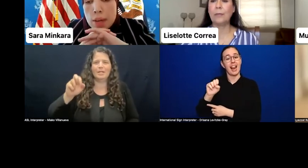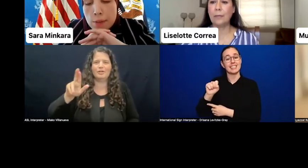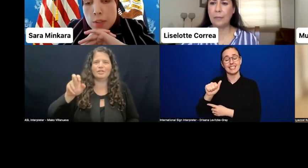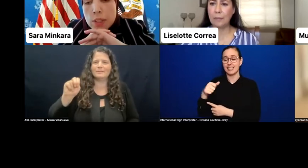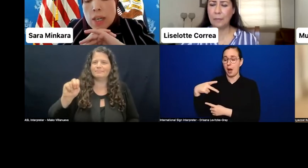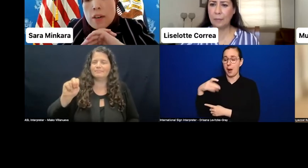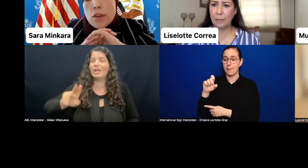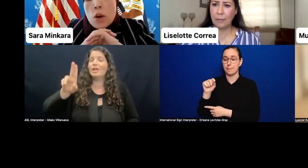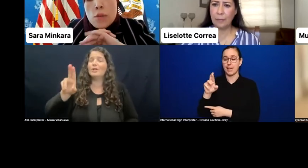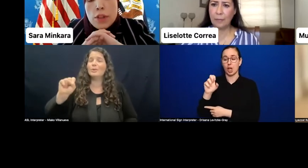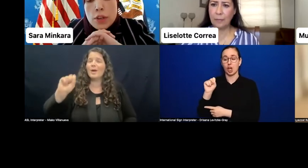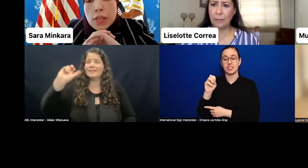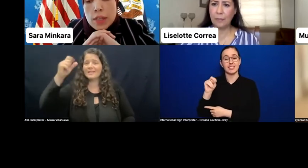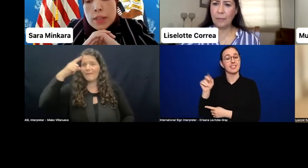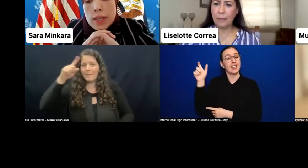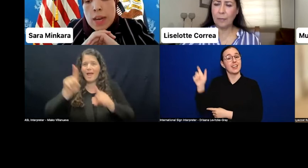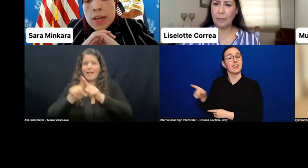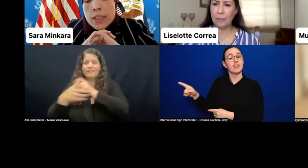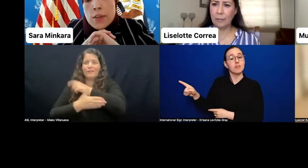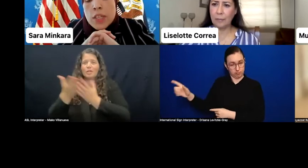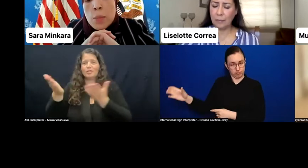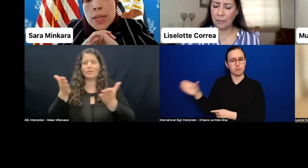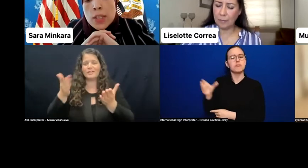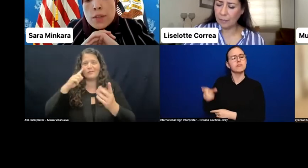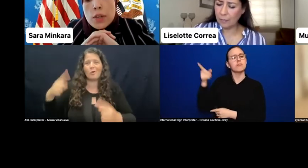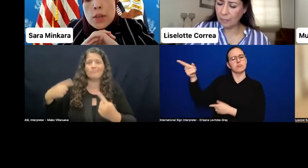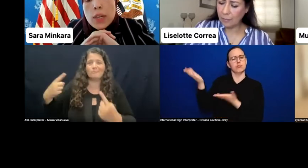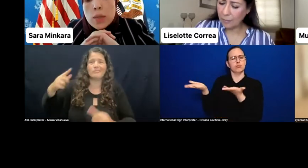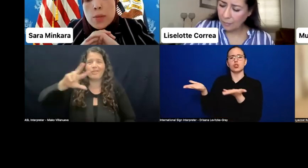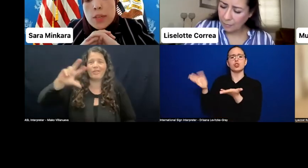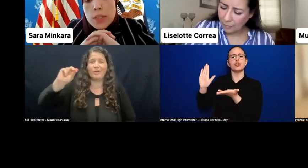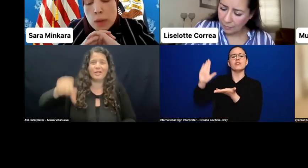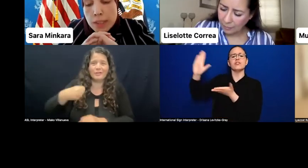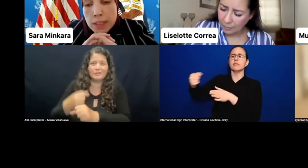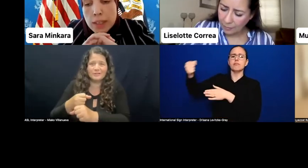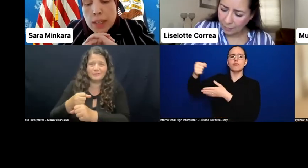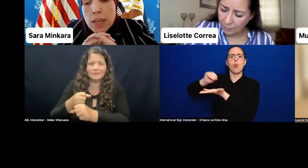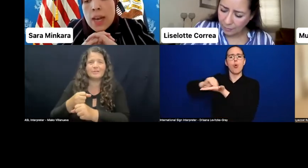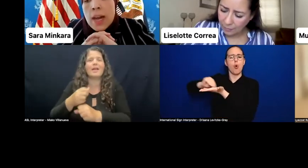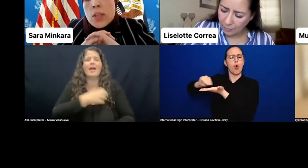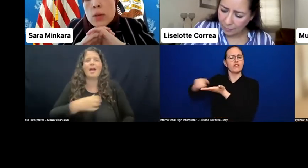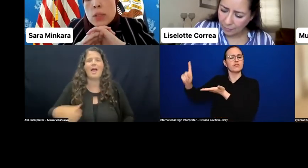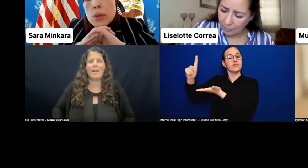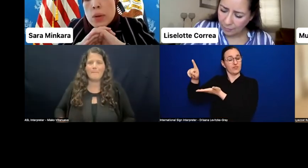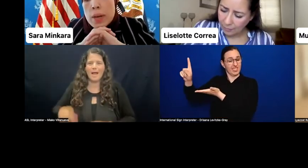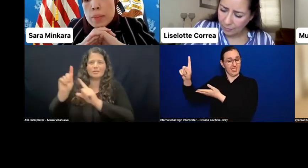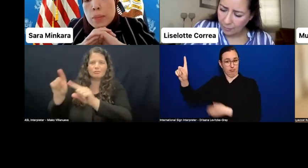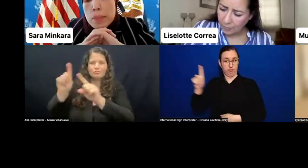Officer for over 30 years, has served as an Ambassador for Kingdom of Eswatini, has also